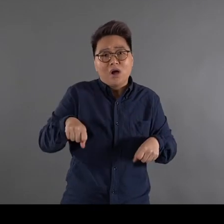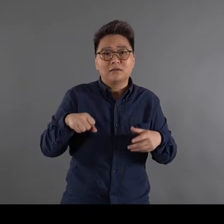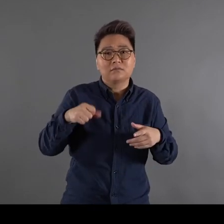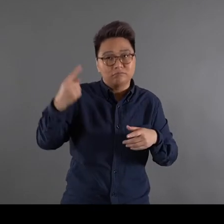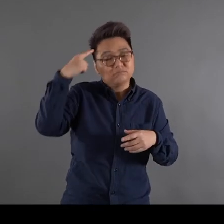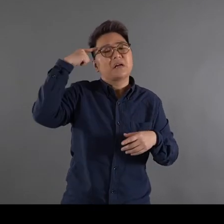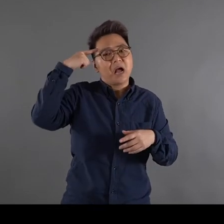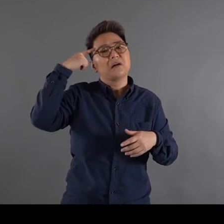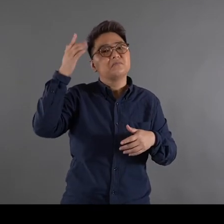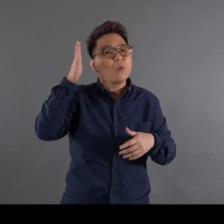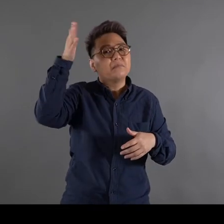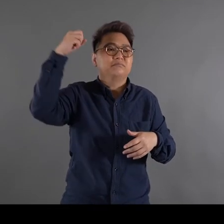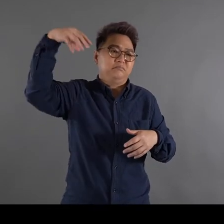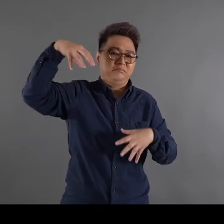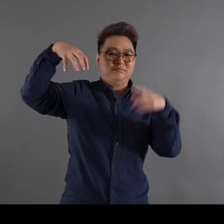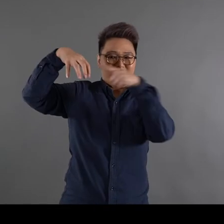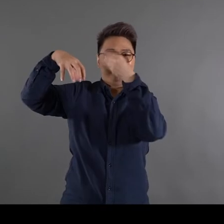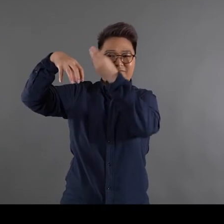drawing something for her near the lamp